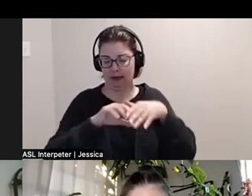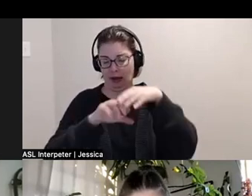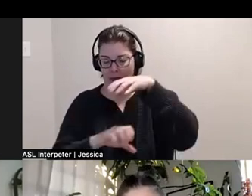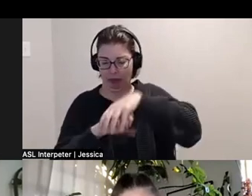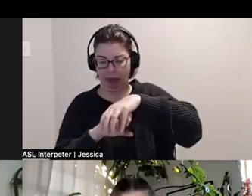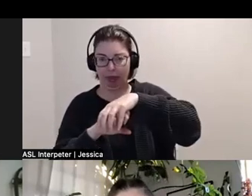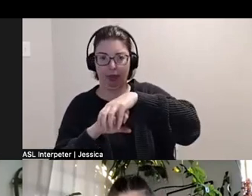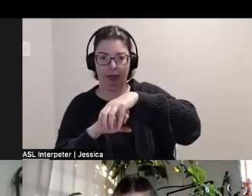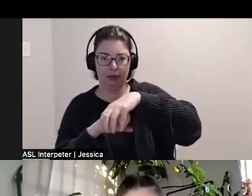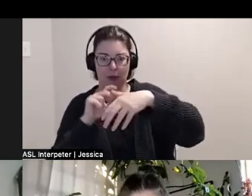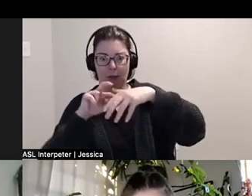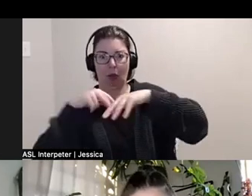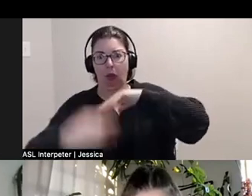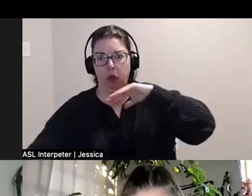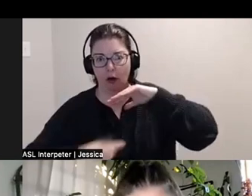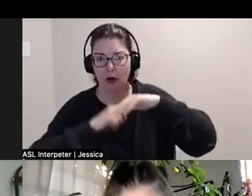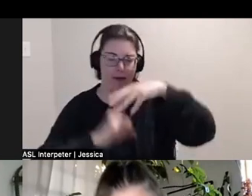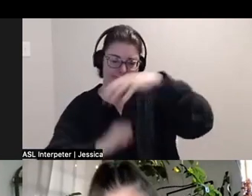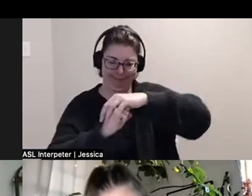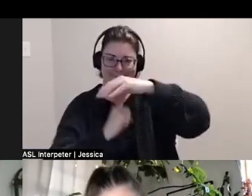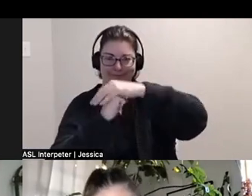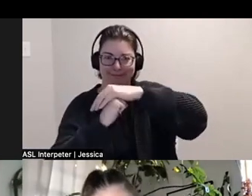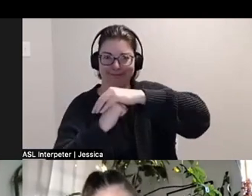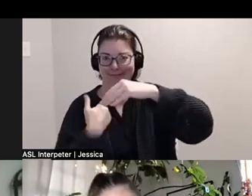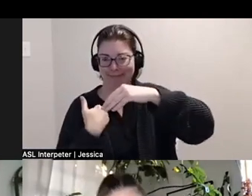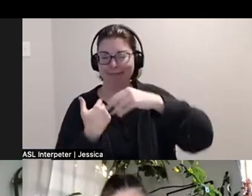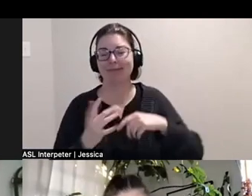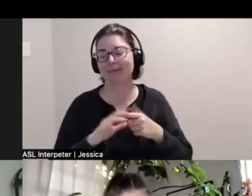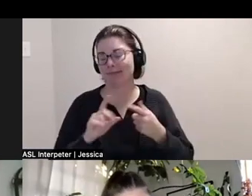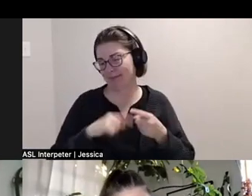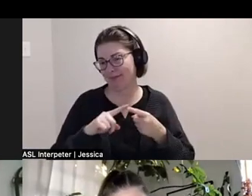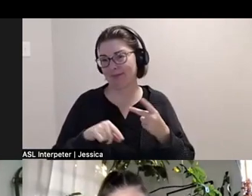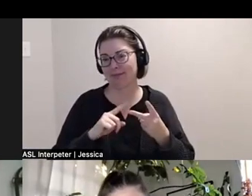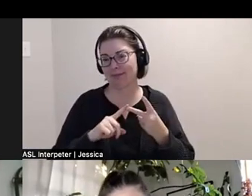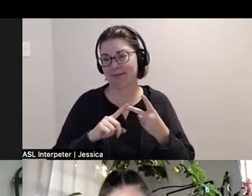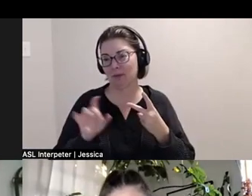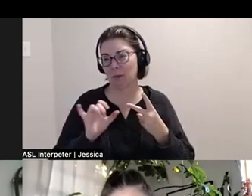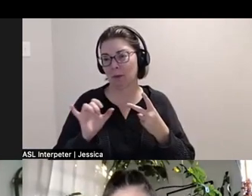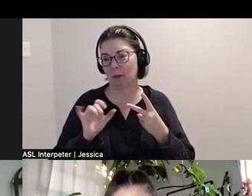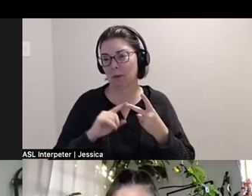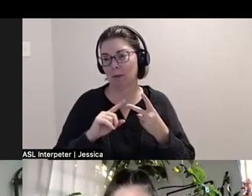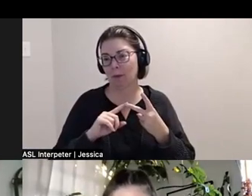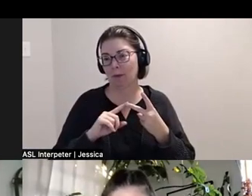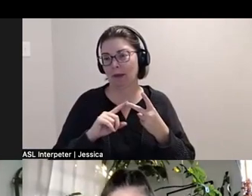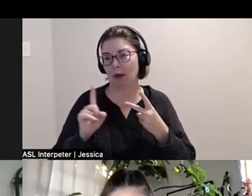So that's like great, that's great. And I did the other thing I like really needed body doubling